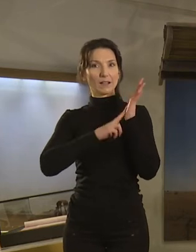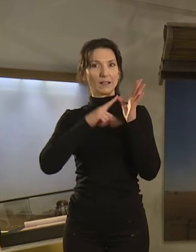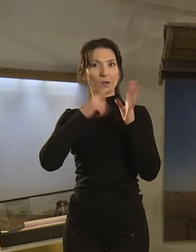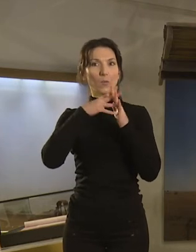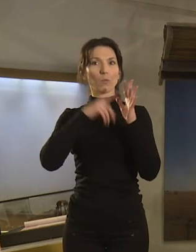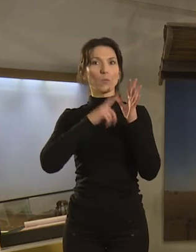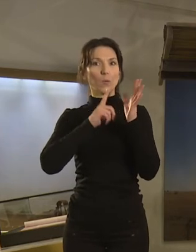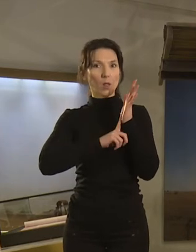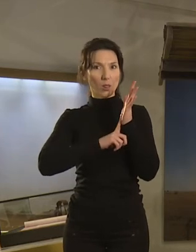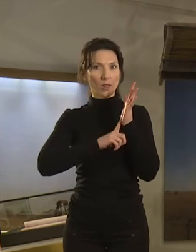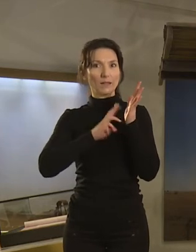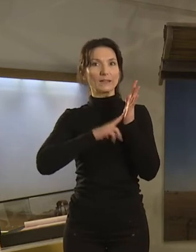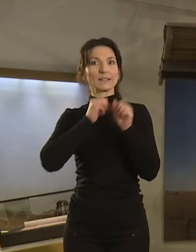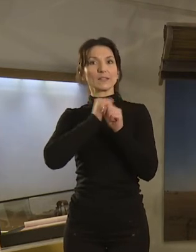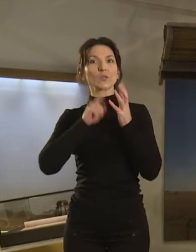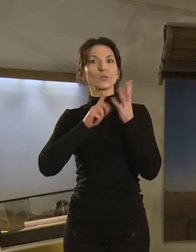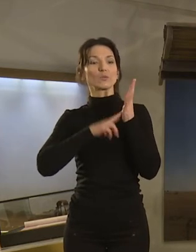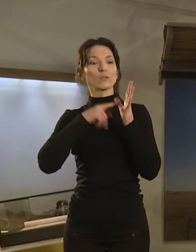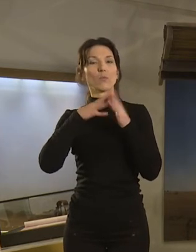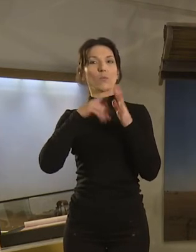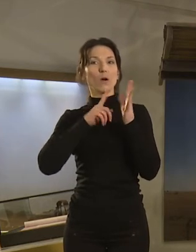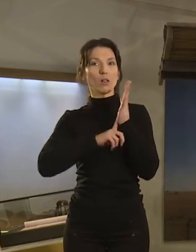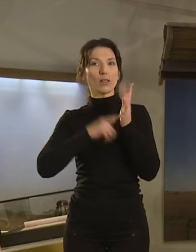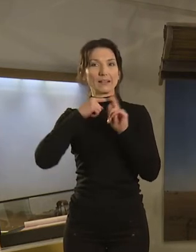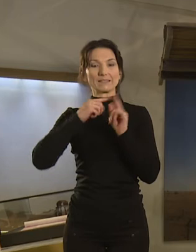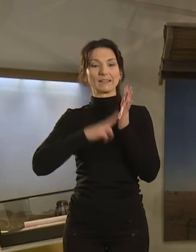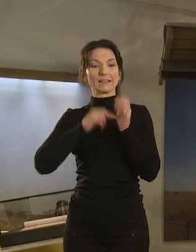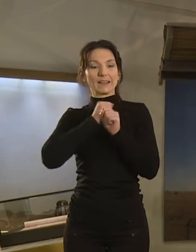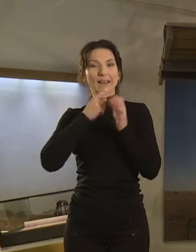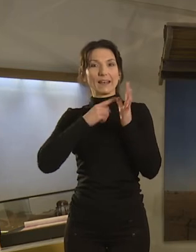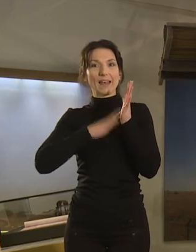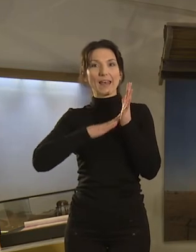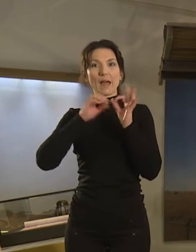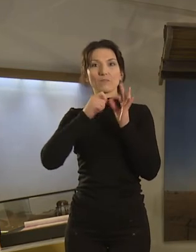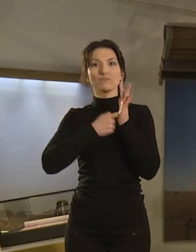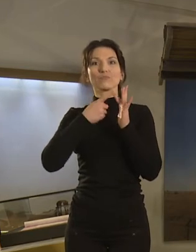Ngambri people who are the traditional custodians of the land on which we meet